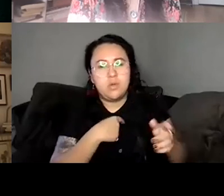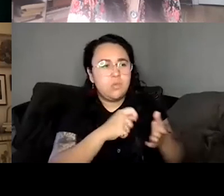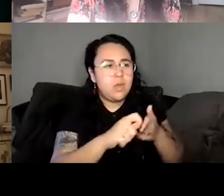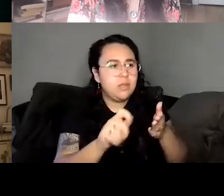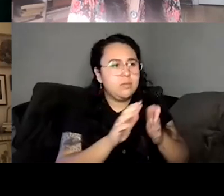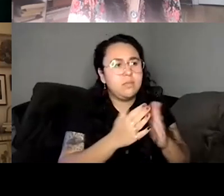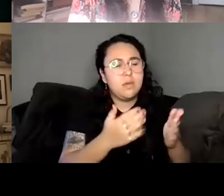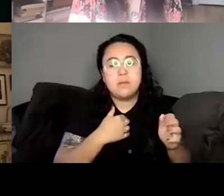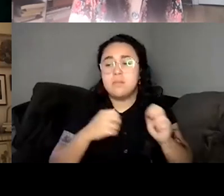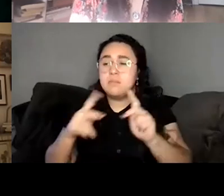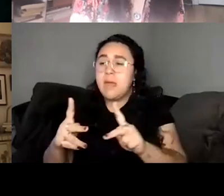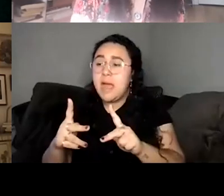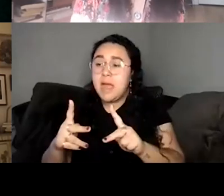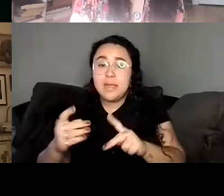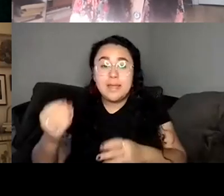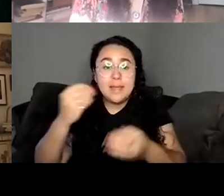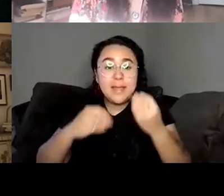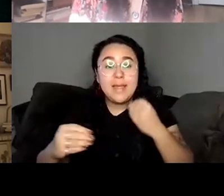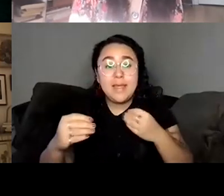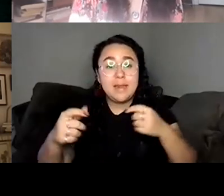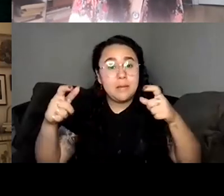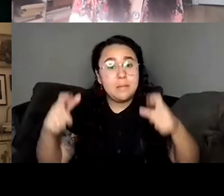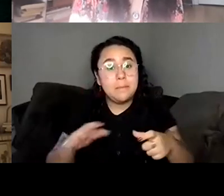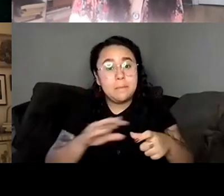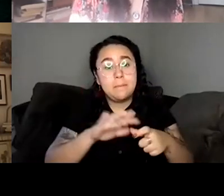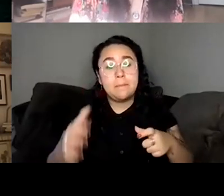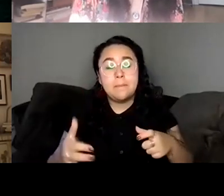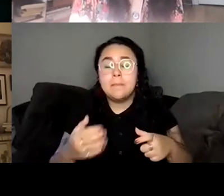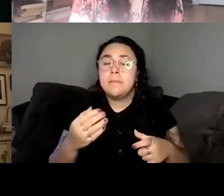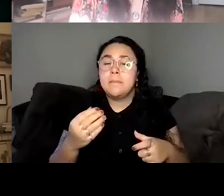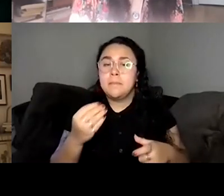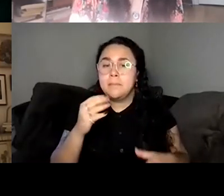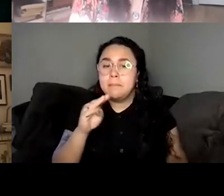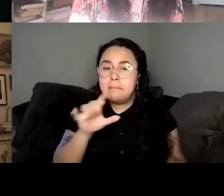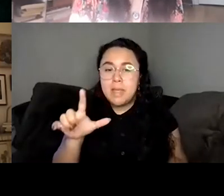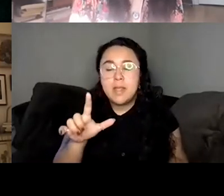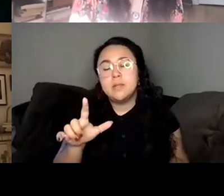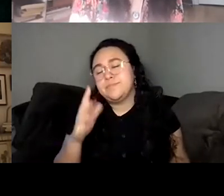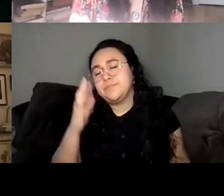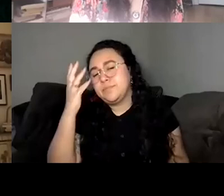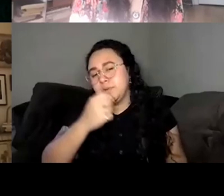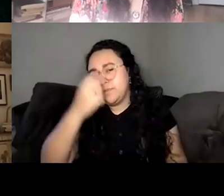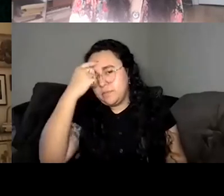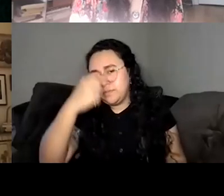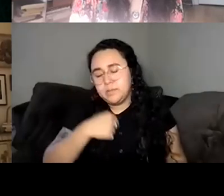meal was really wonderful. Um, and then when I was in Minneapolis, I had like the greatest